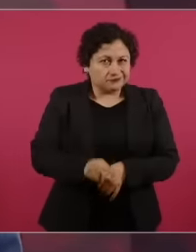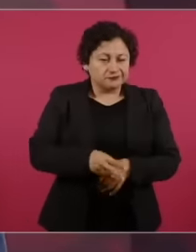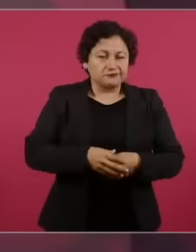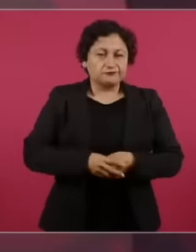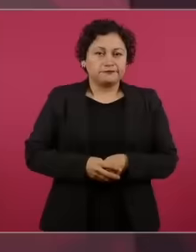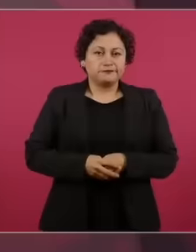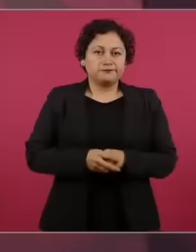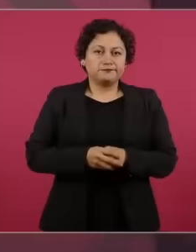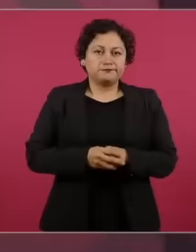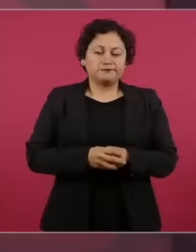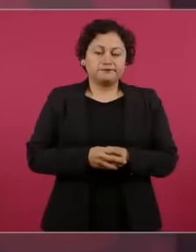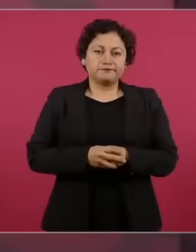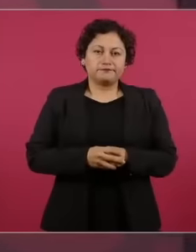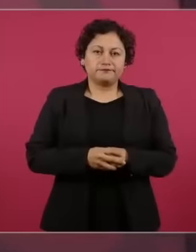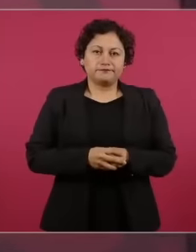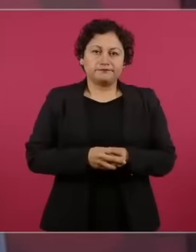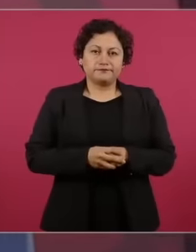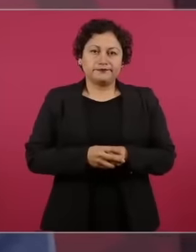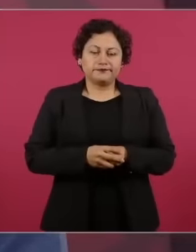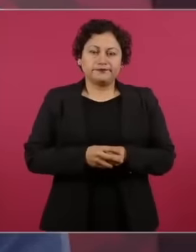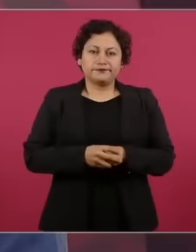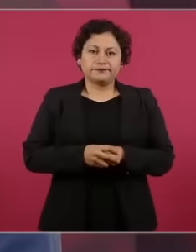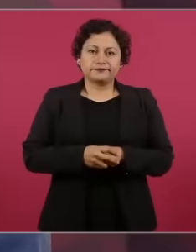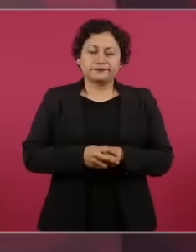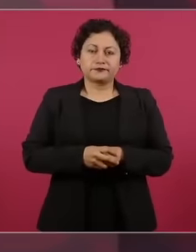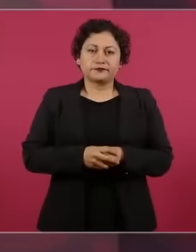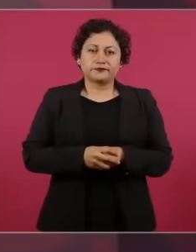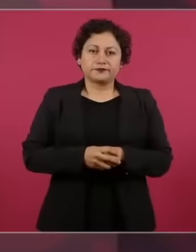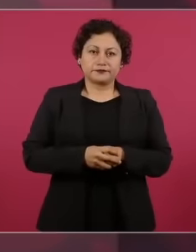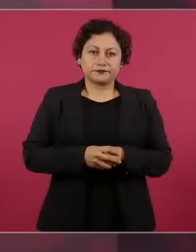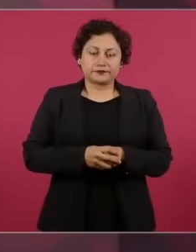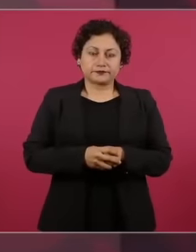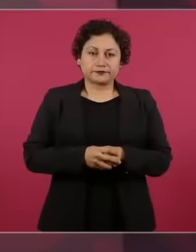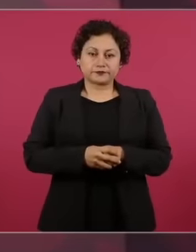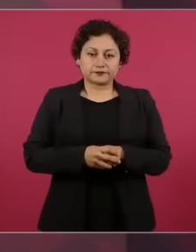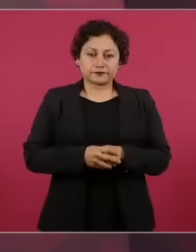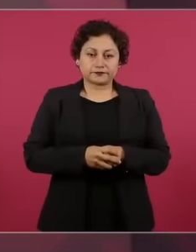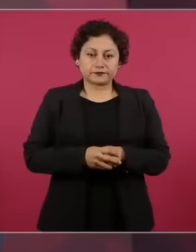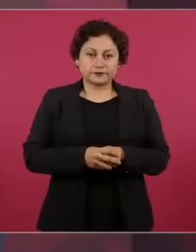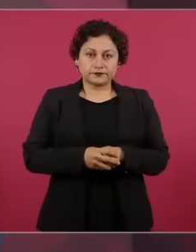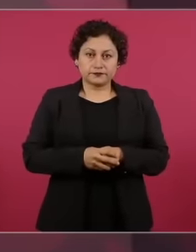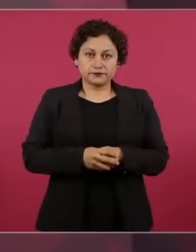this expanse.